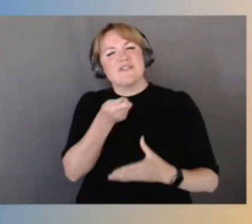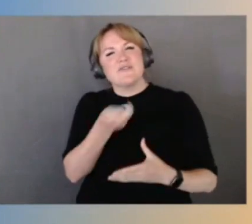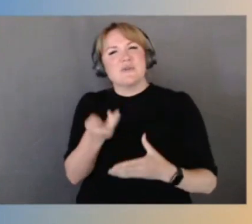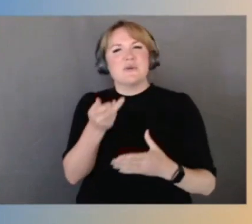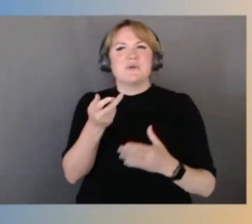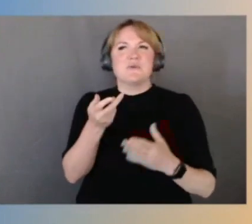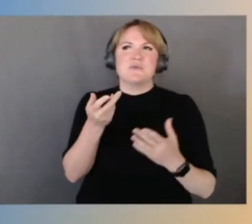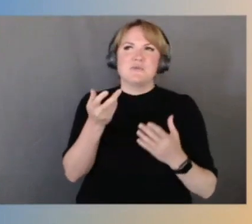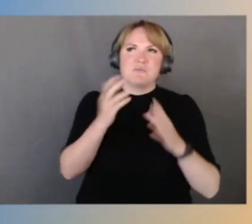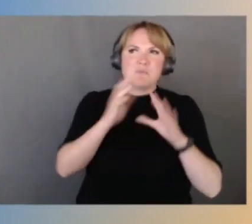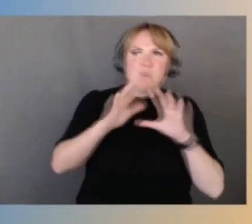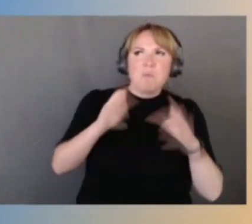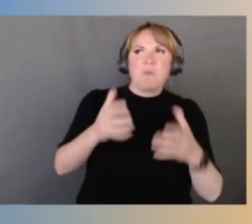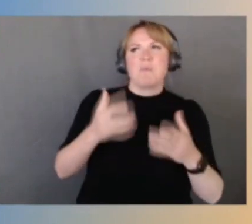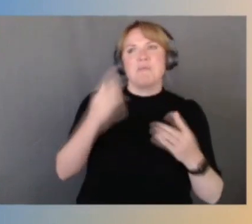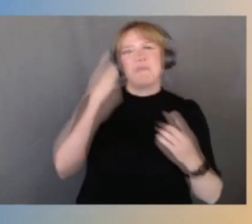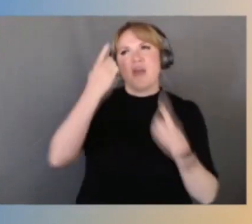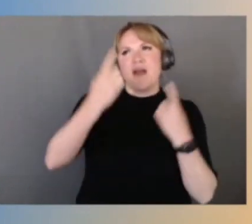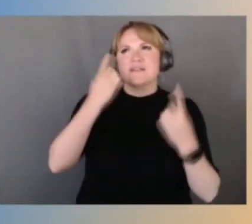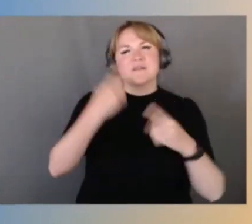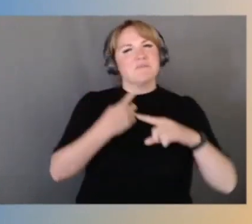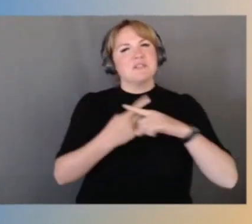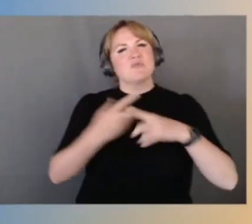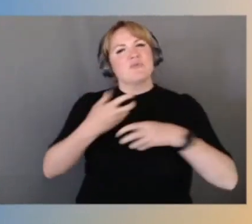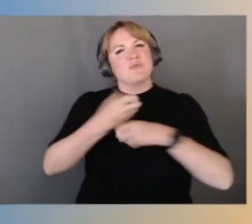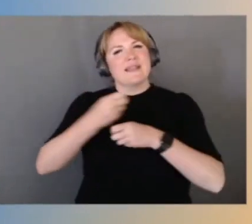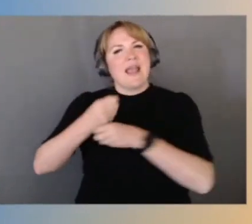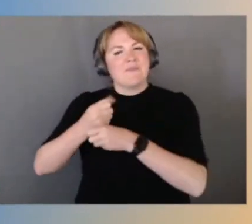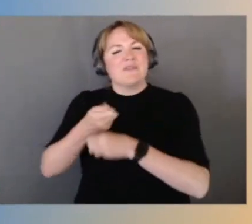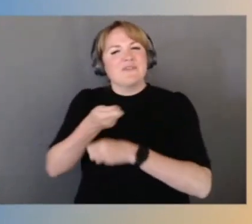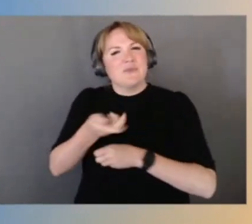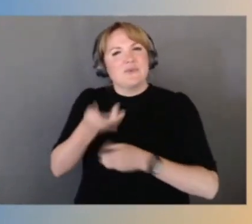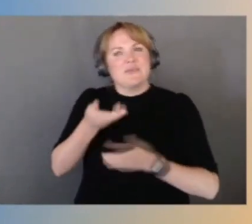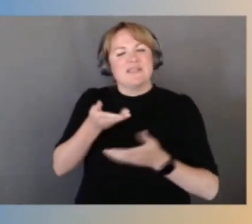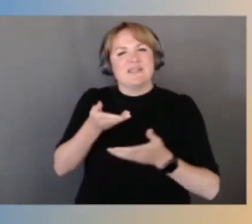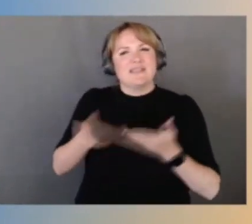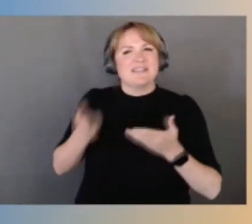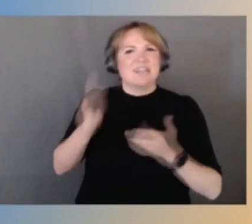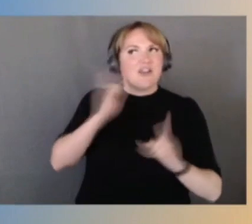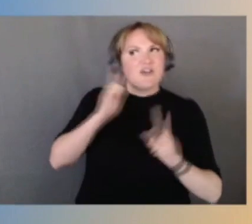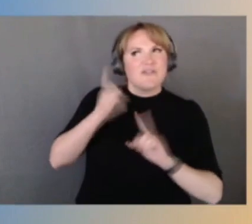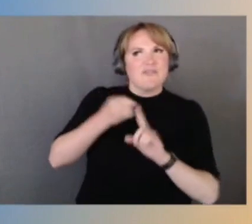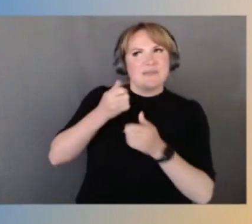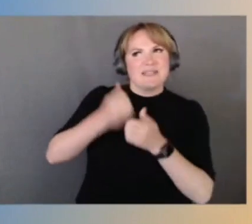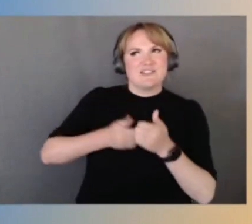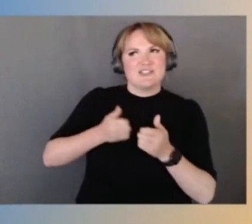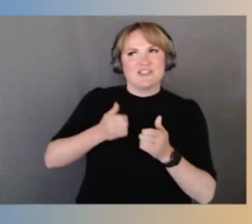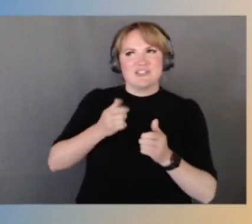and then maybe a little bit of a recap of some of the the things I heard from each talk. I tried to take just a few notes and ended up with five pages,